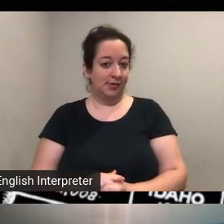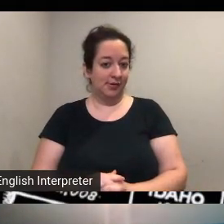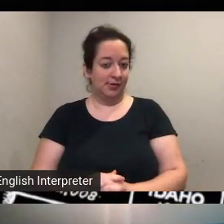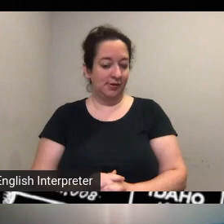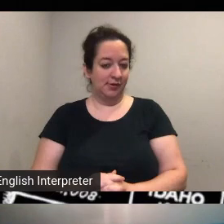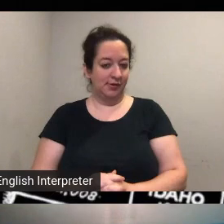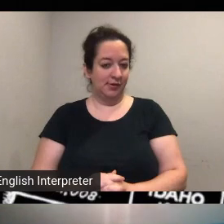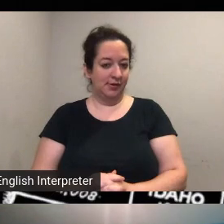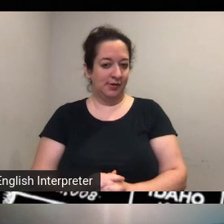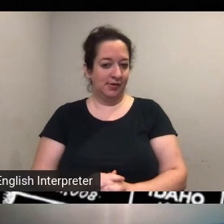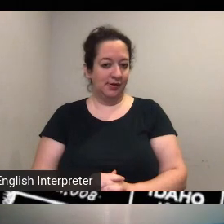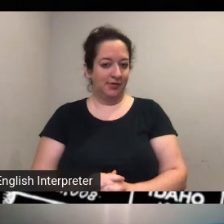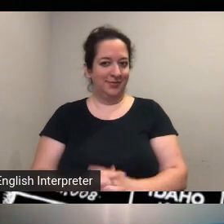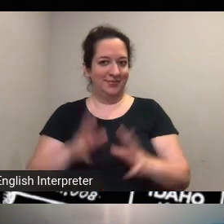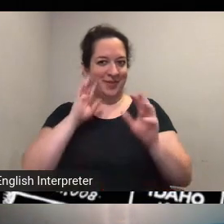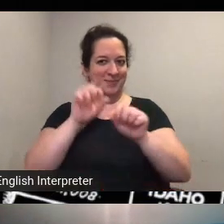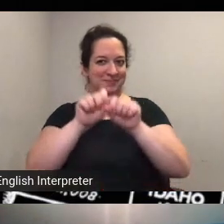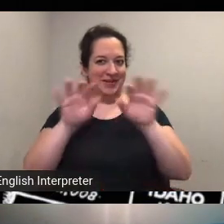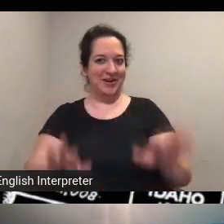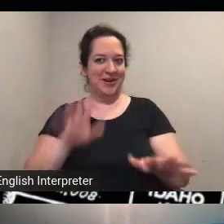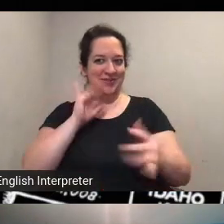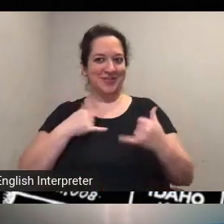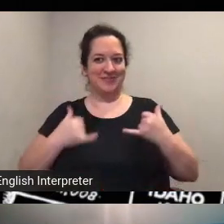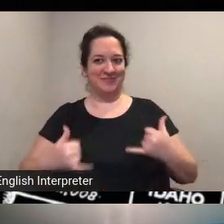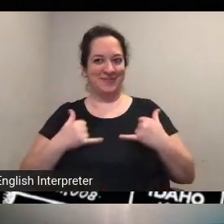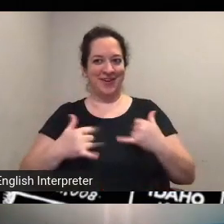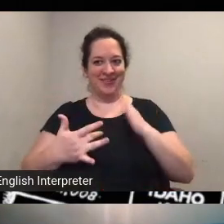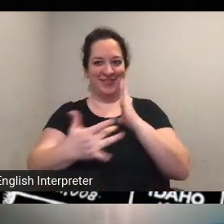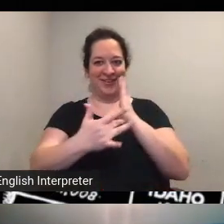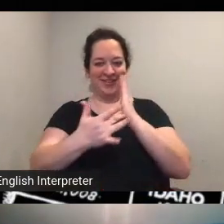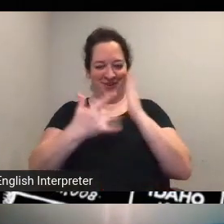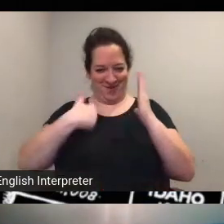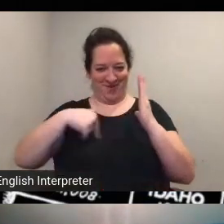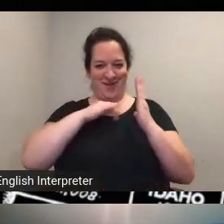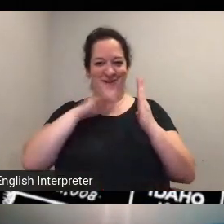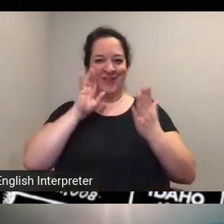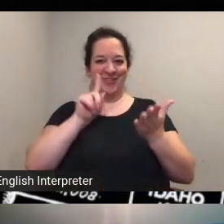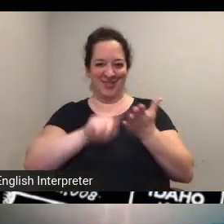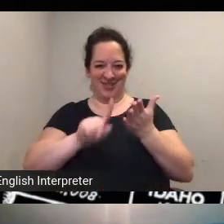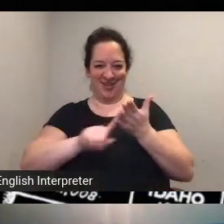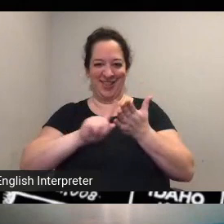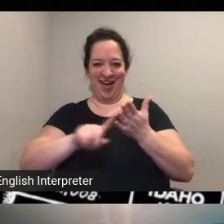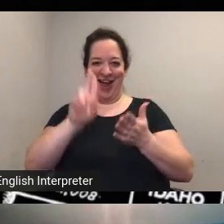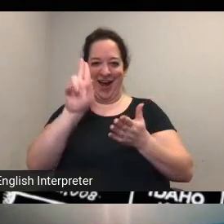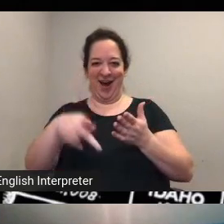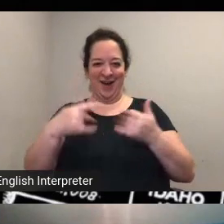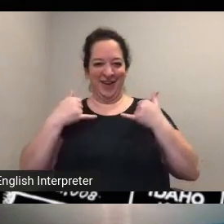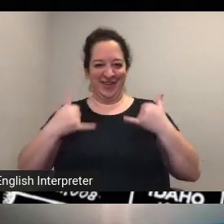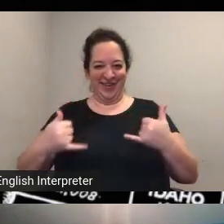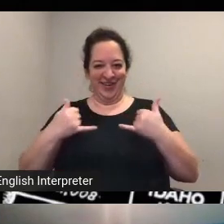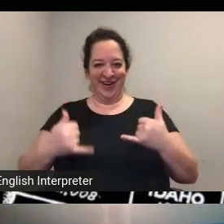the miracles of modern technology we'll just look that right up